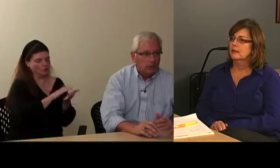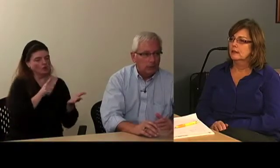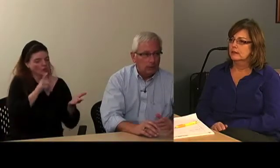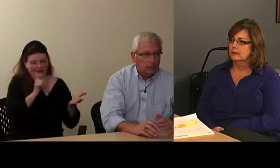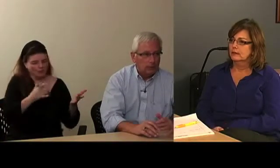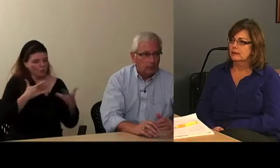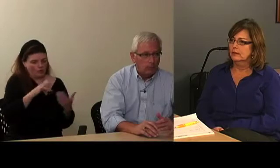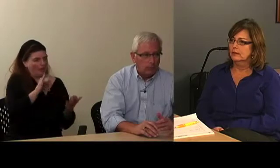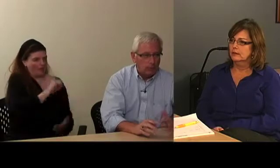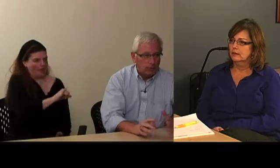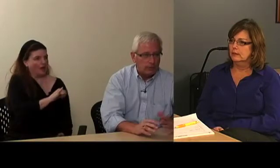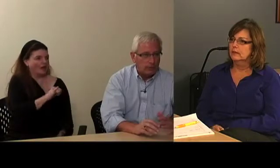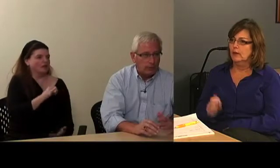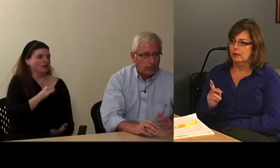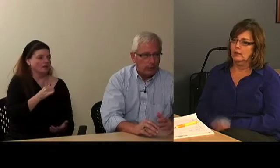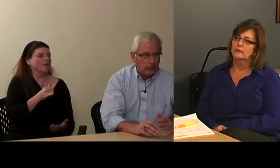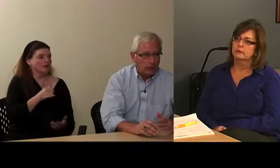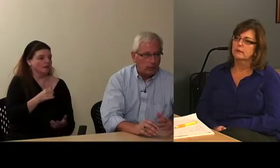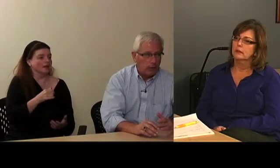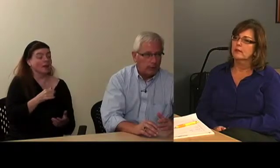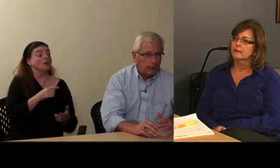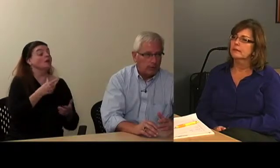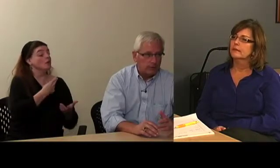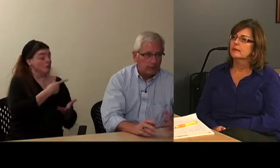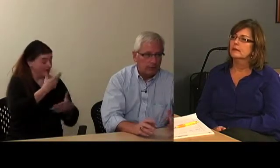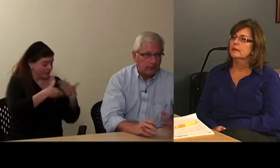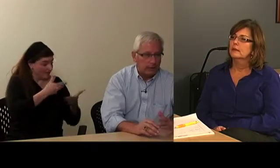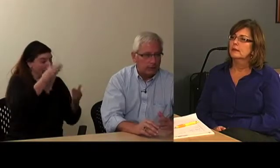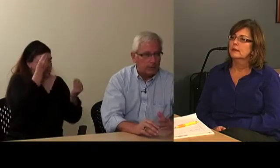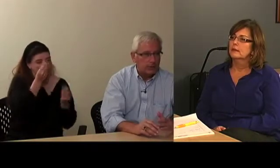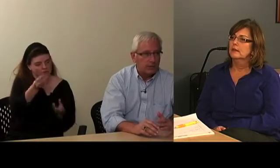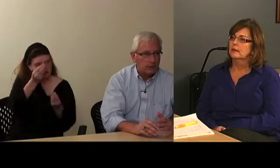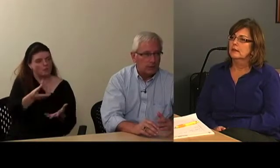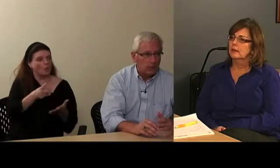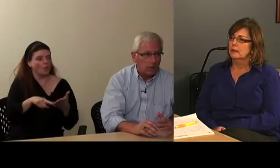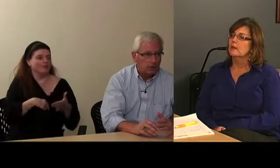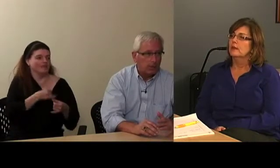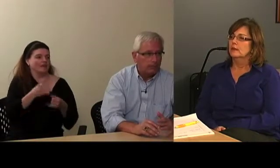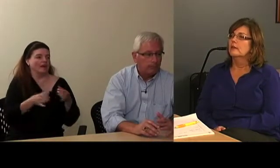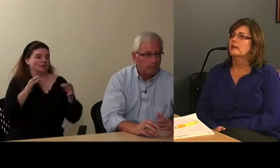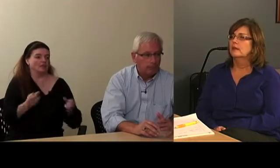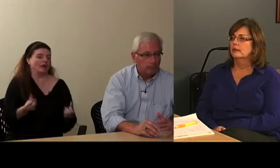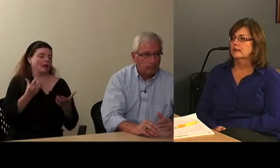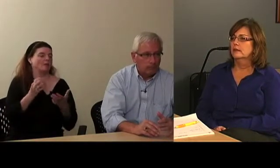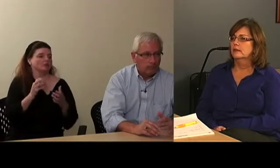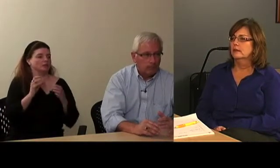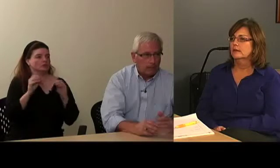And we'll just fill her in as to what our progress is and what our final decision is on the cost share. Okay.